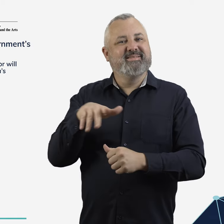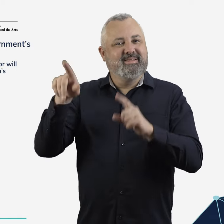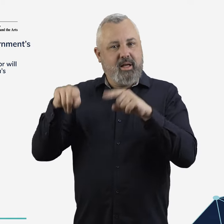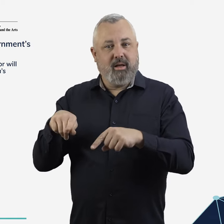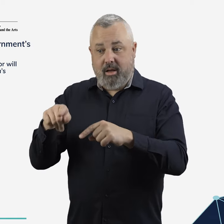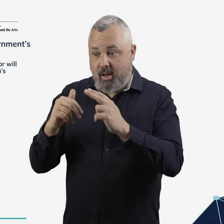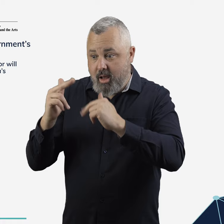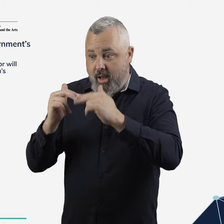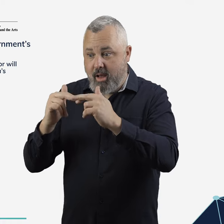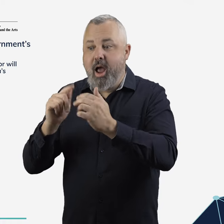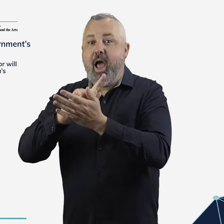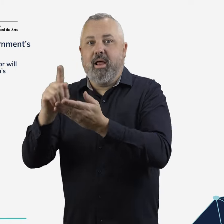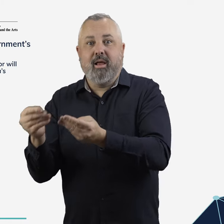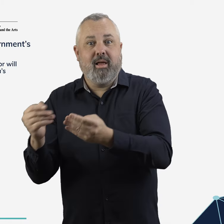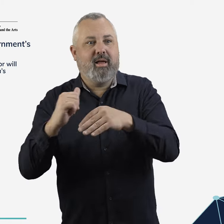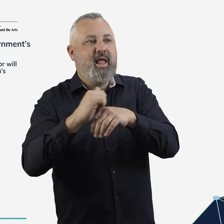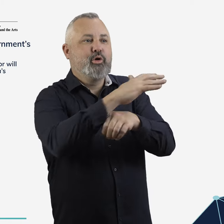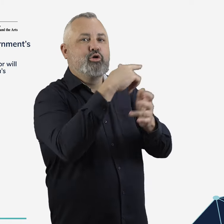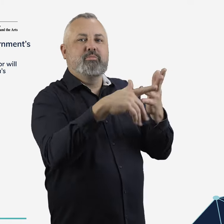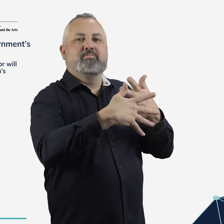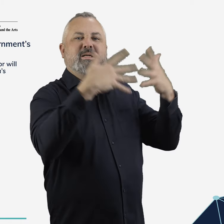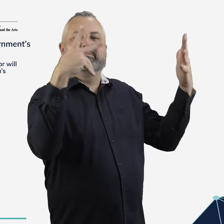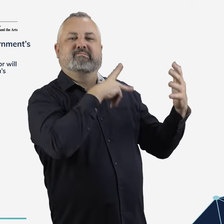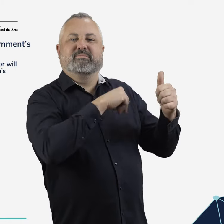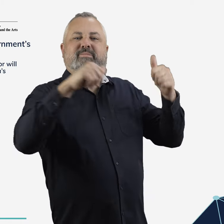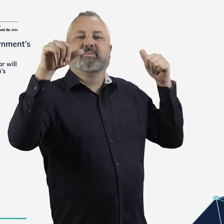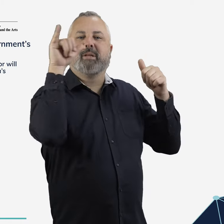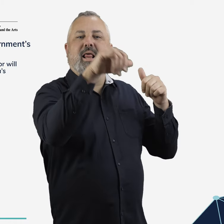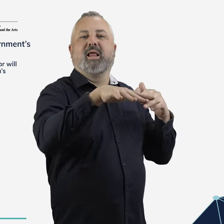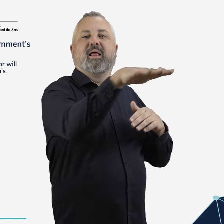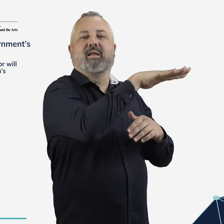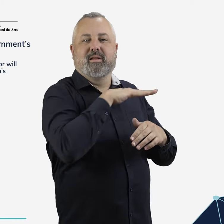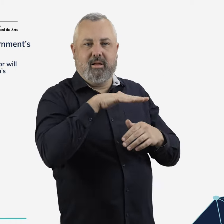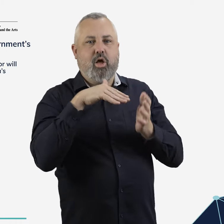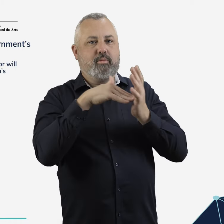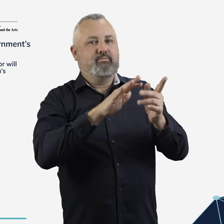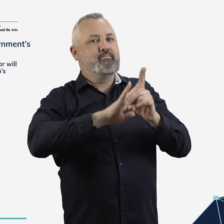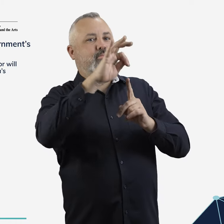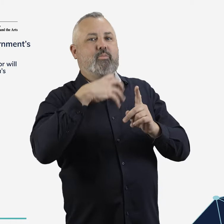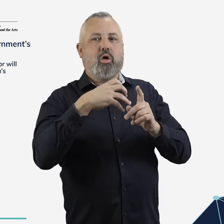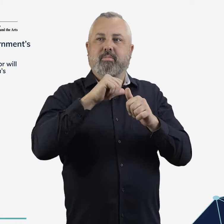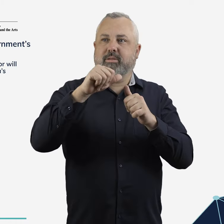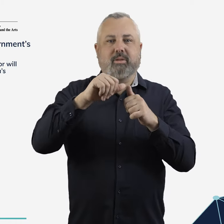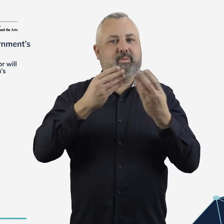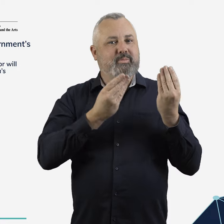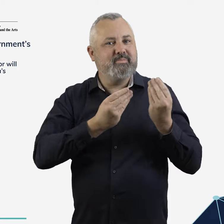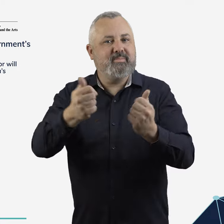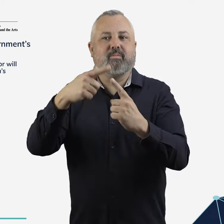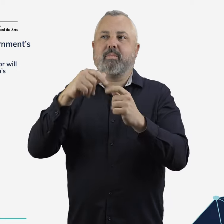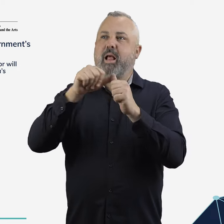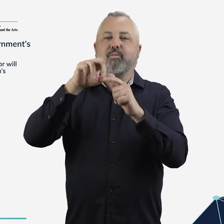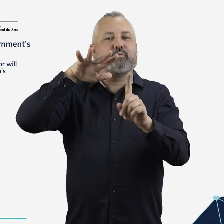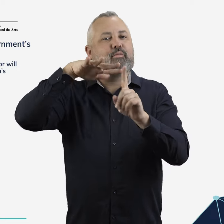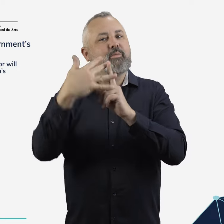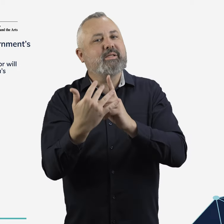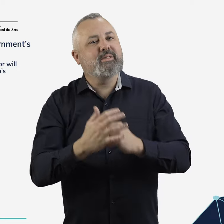technology that is increasing productivity and supporting decarbonisation.